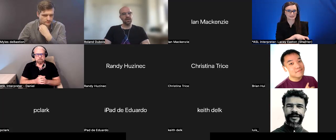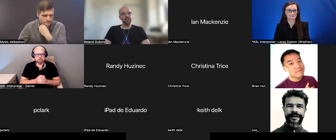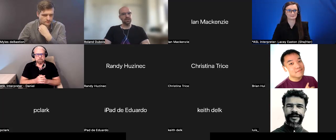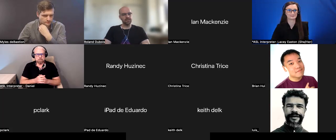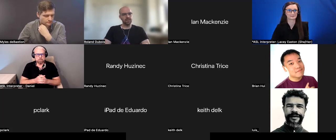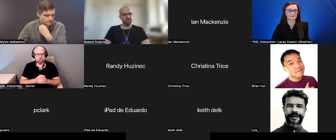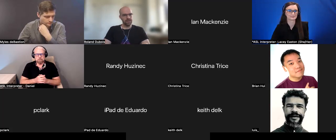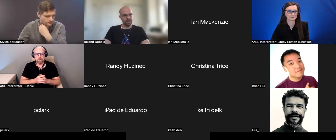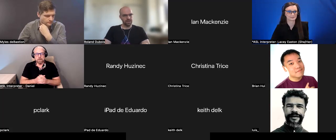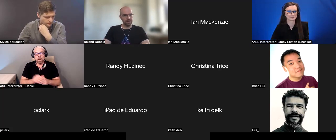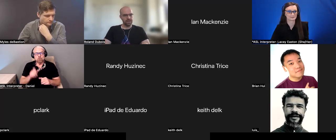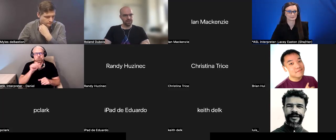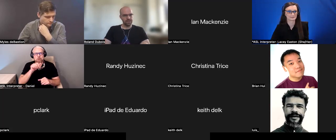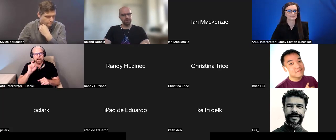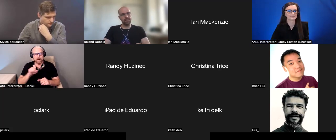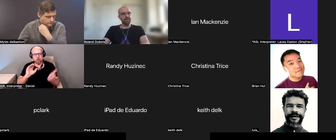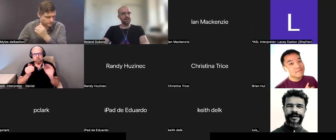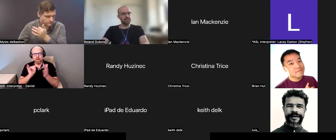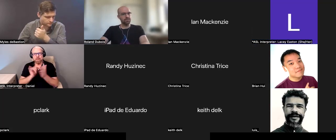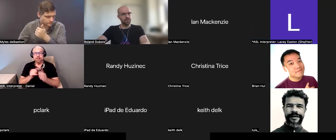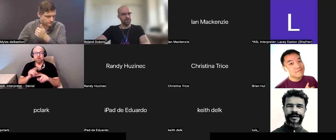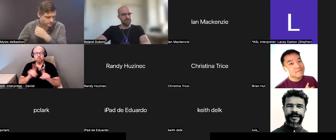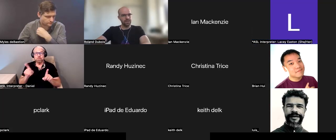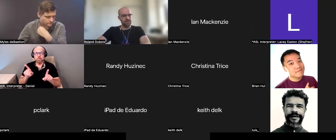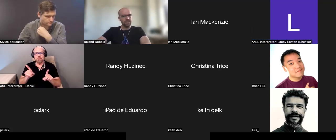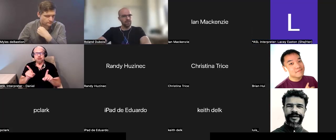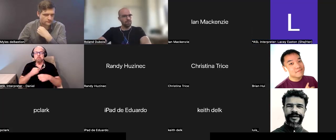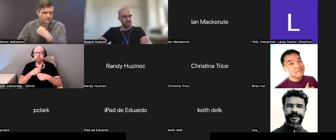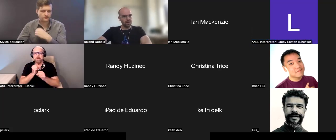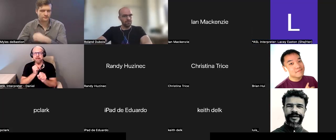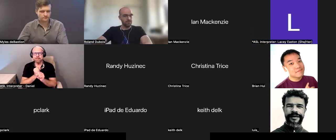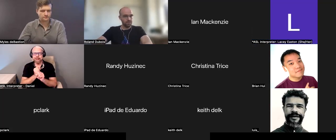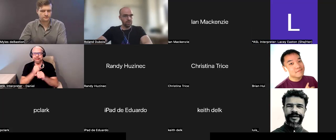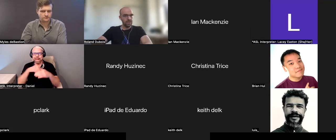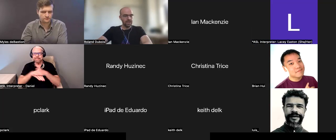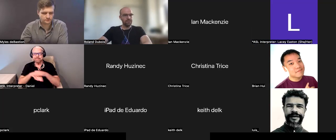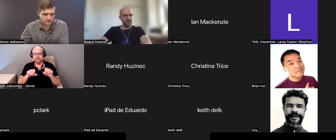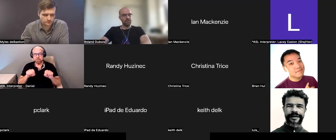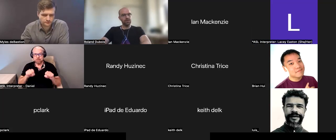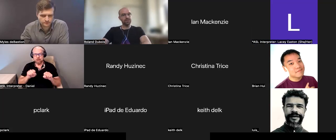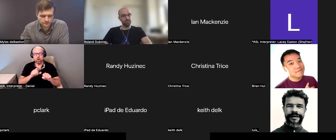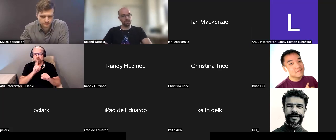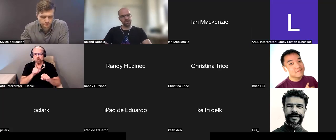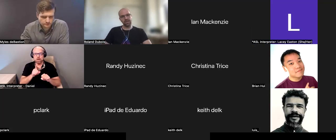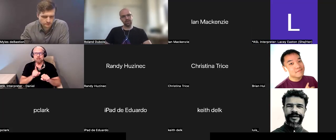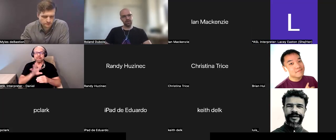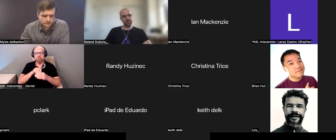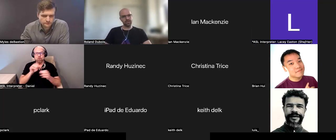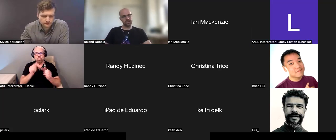And I think that making accessibility part of real life Hackathons, in person Hackathons is